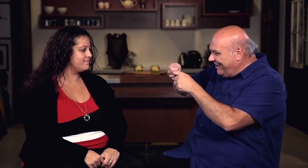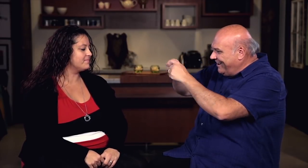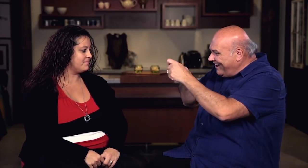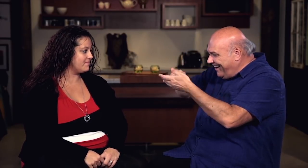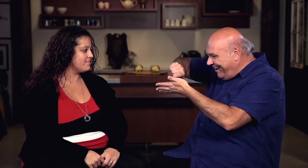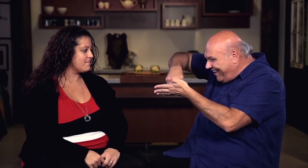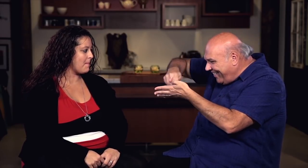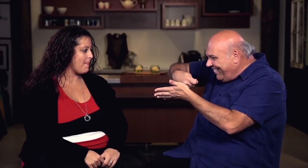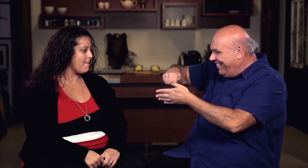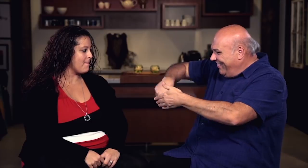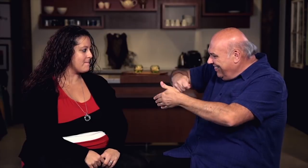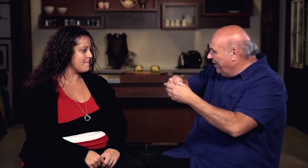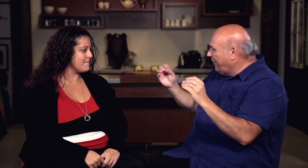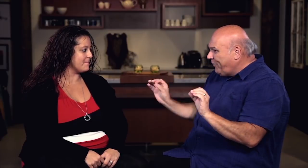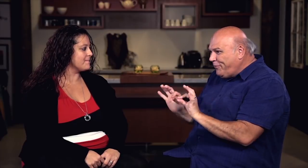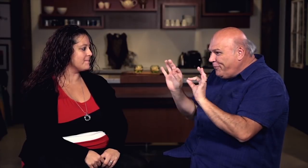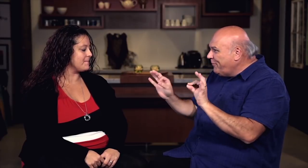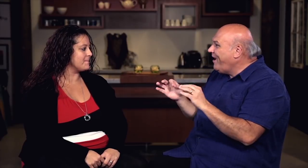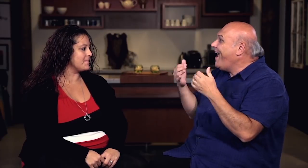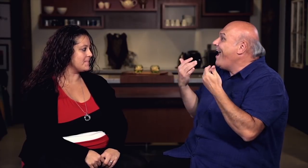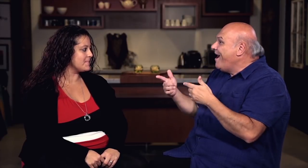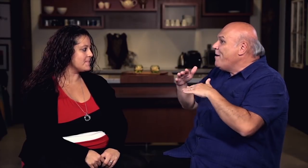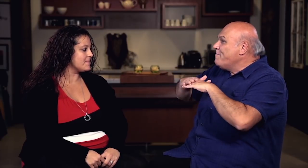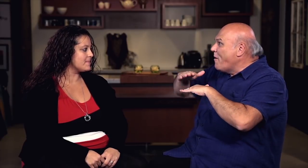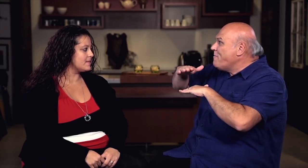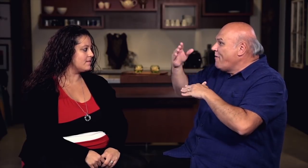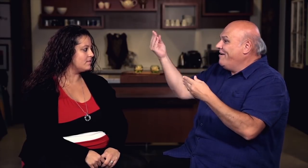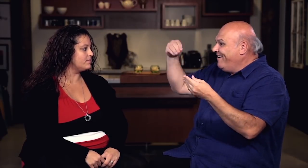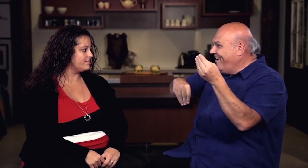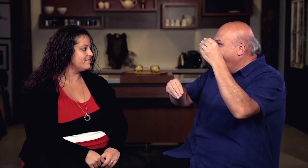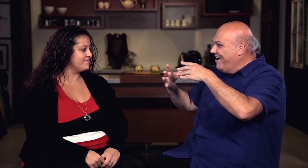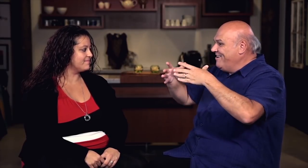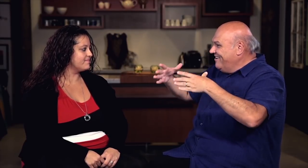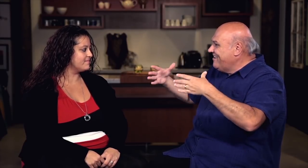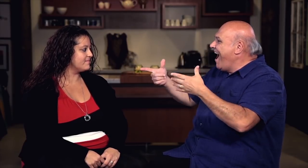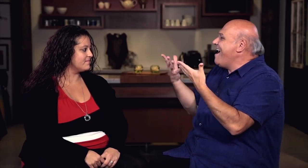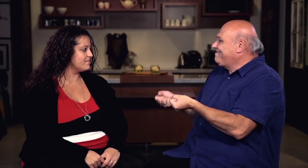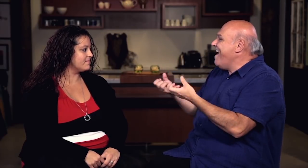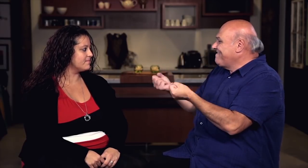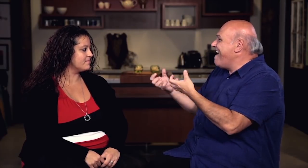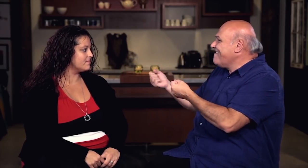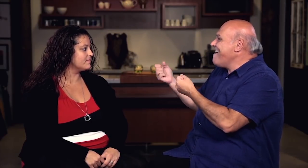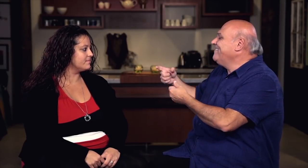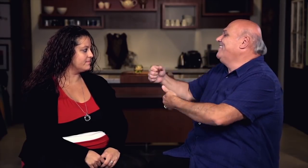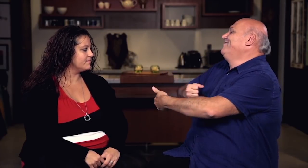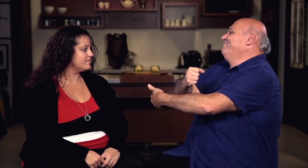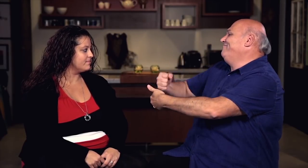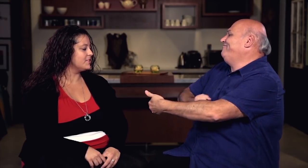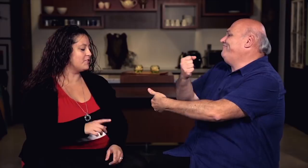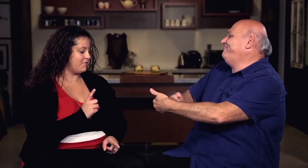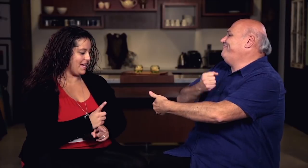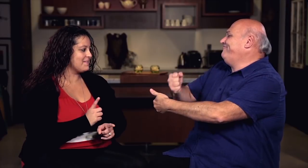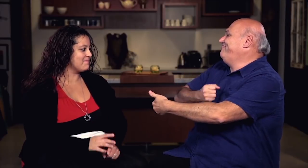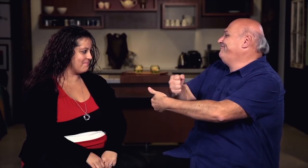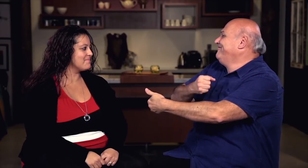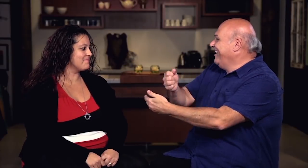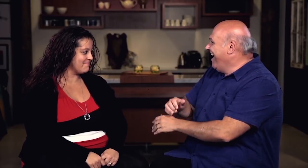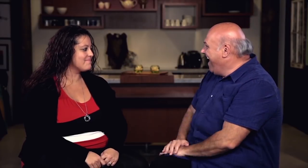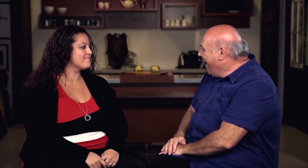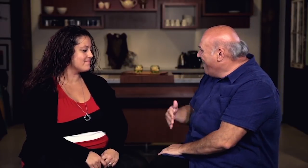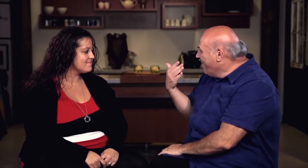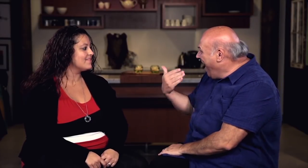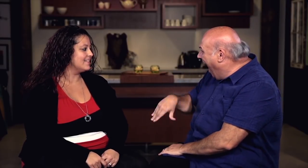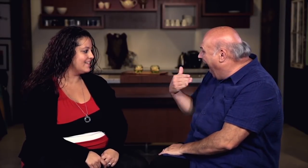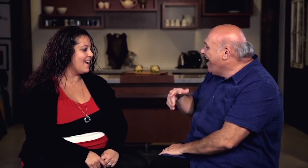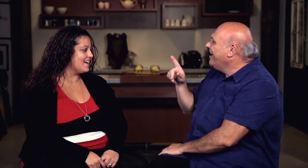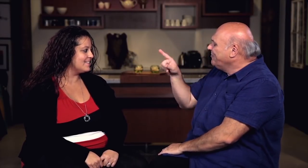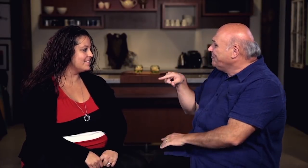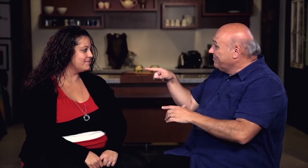pans, cutlery, dishes... but as you got more utensils, you were able to bake more.